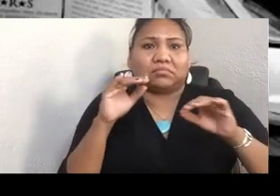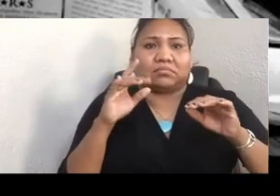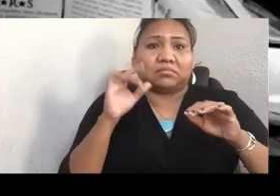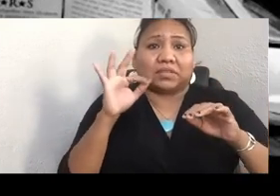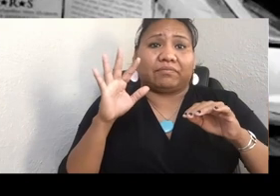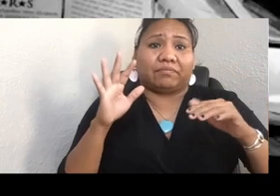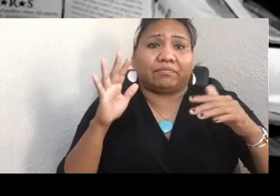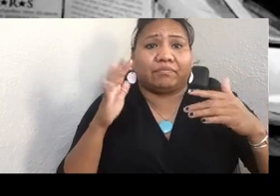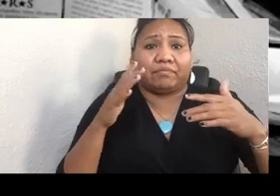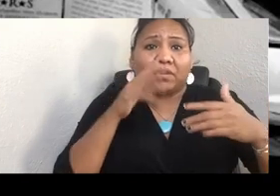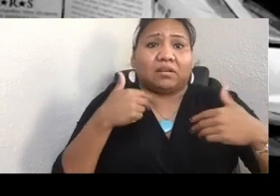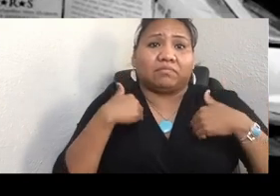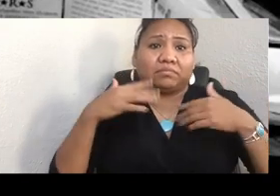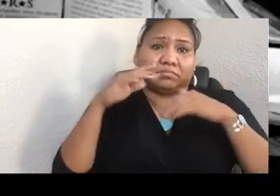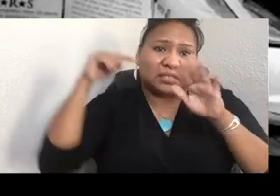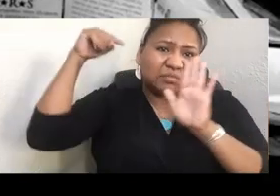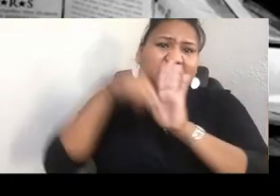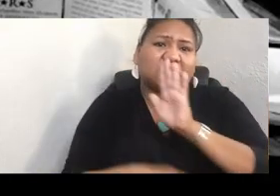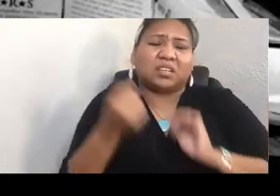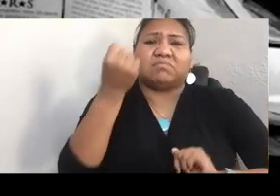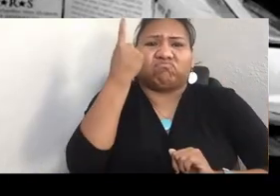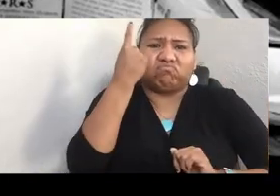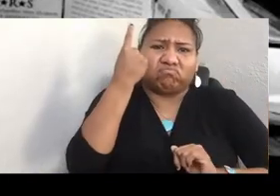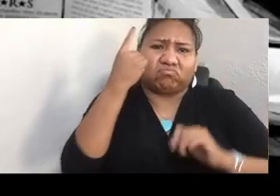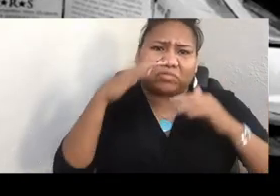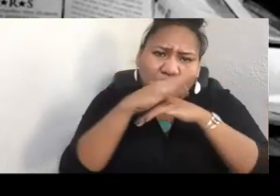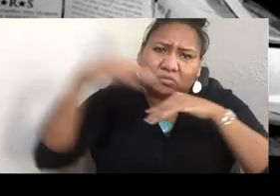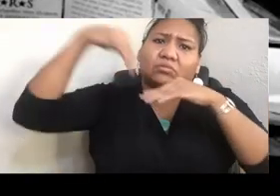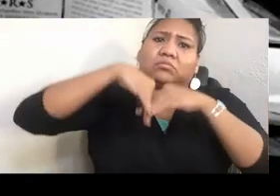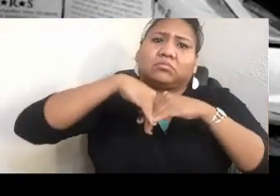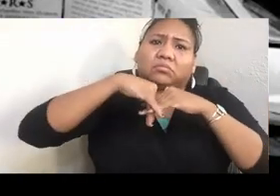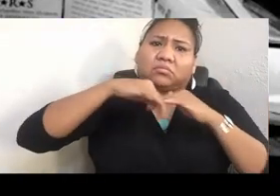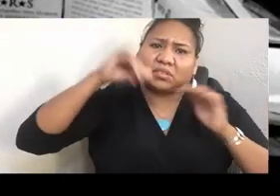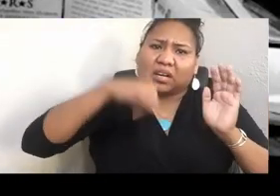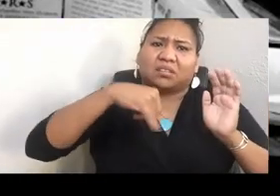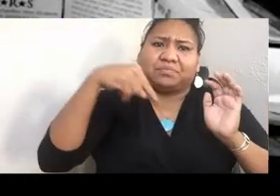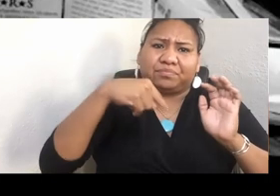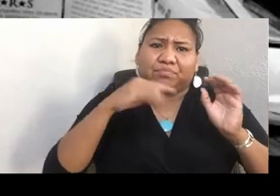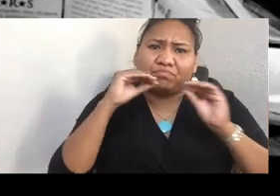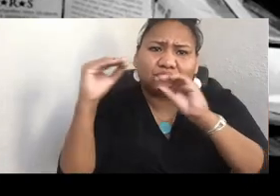of an indigenous form of education. The Aztecs had colleges, a school for warriors,